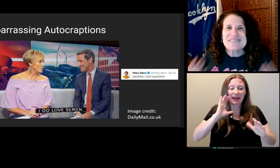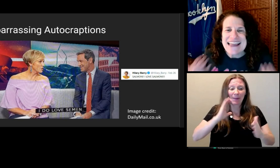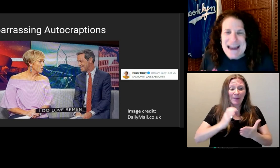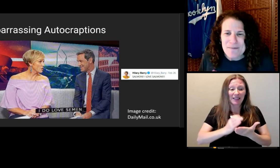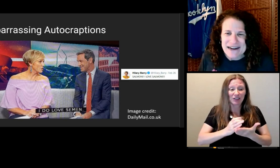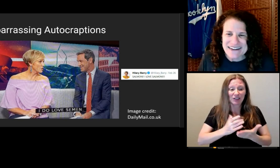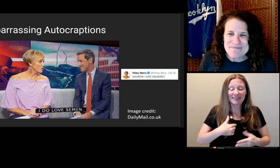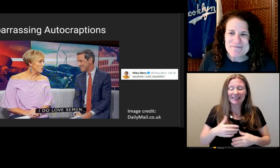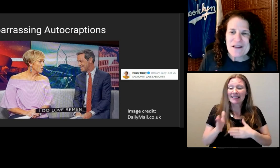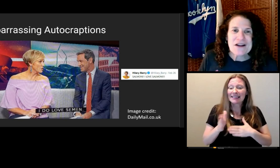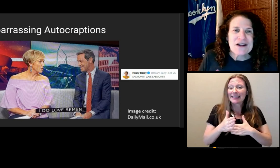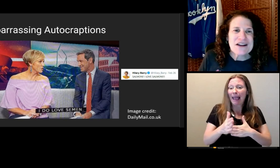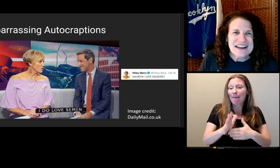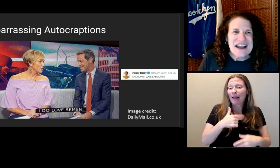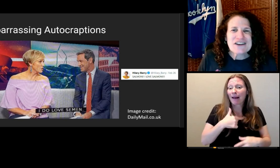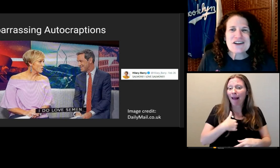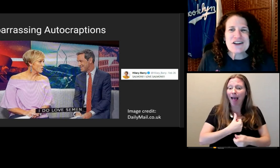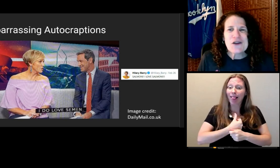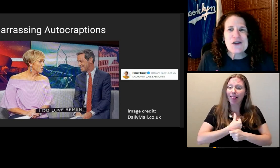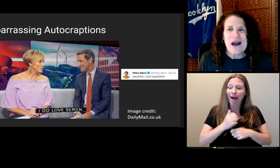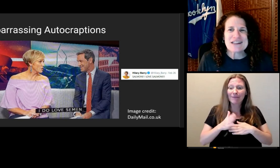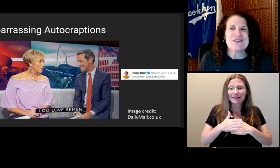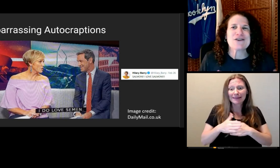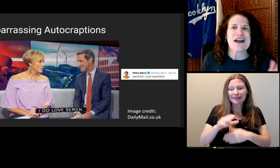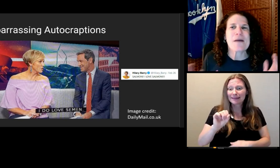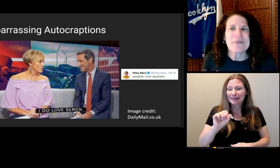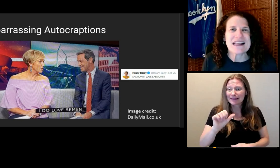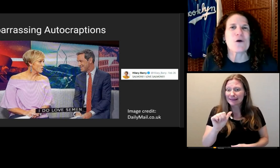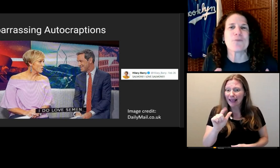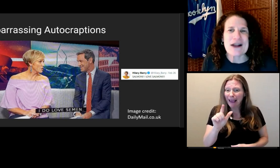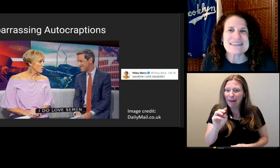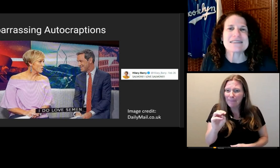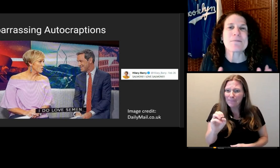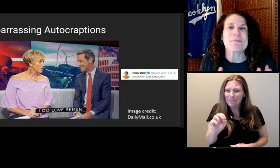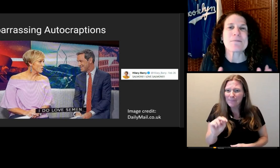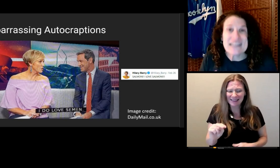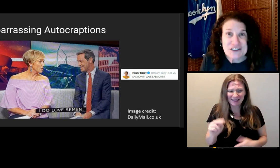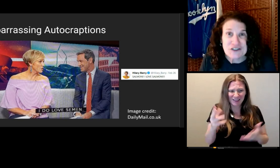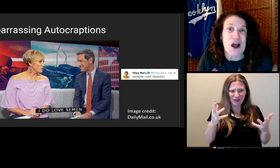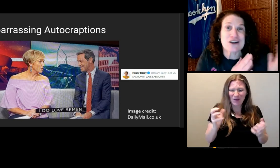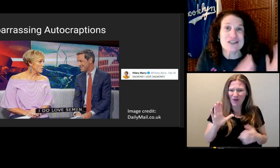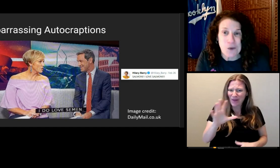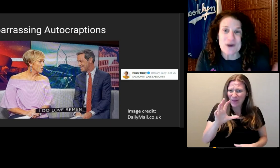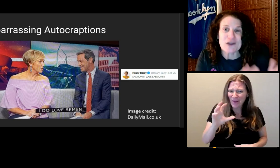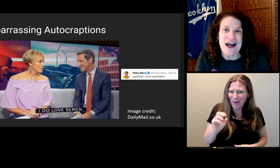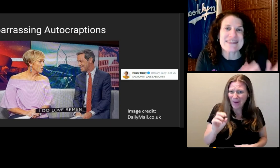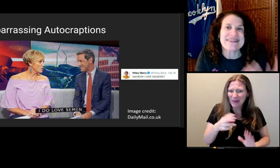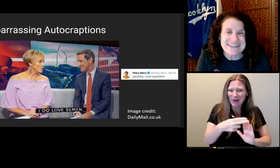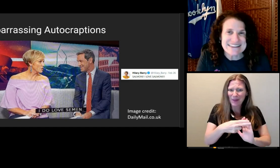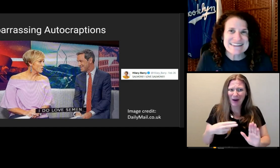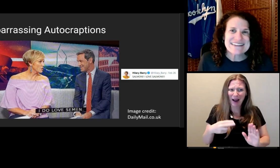Do you want your company or brand to be featured on Twitter like this?!